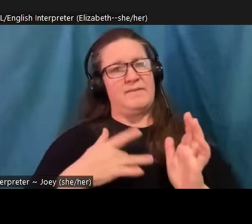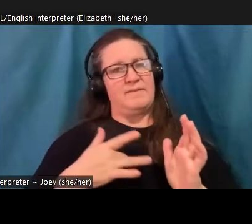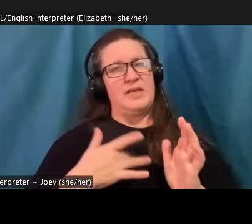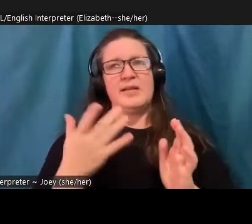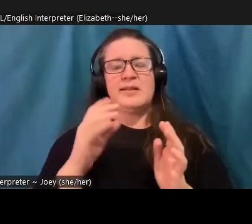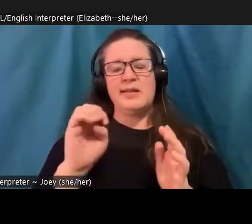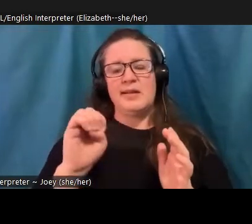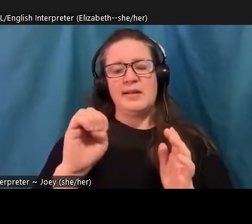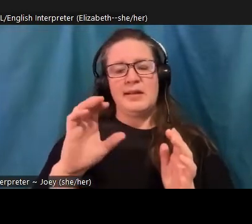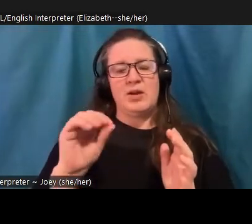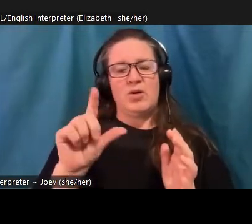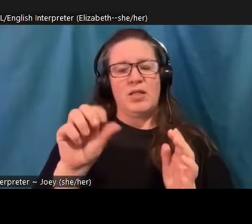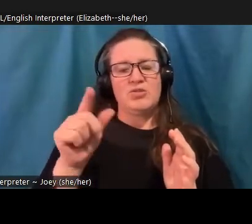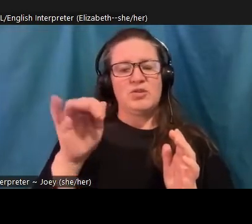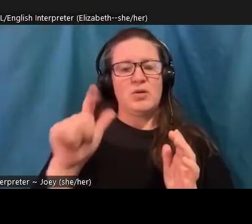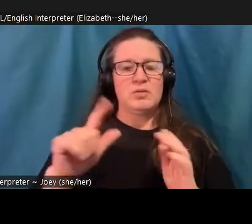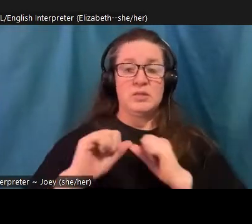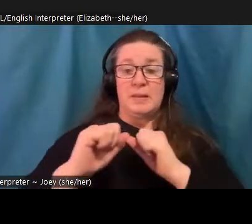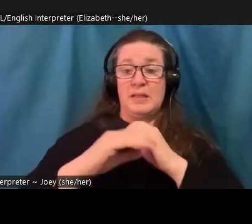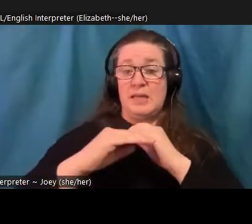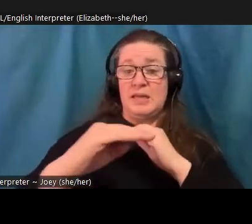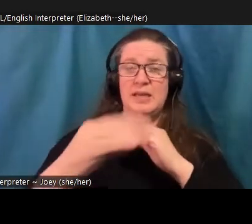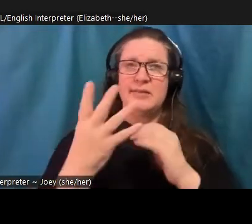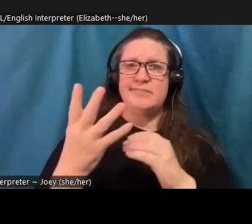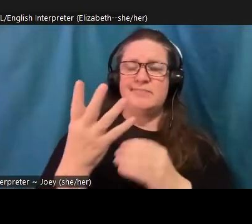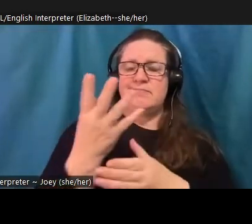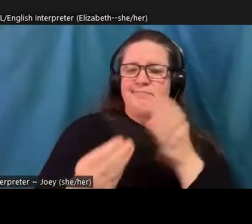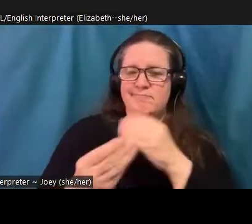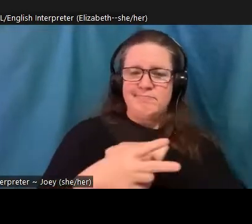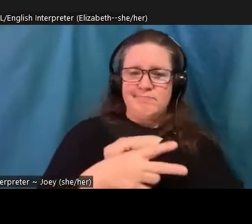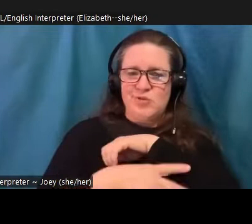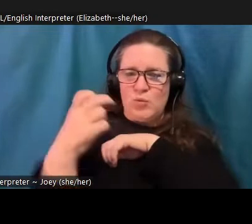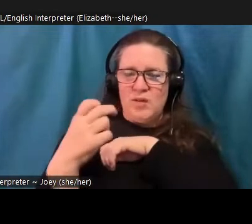and wellbeing. And that's why the author's use the language of